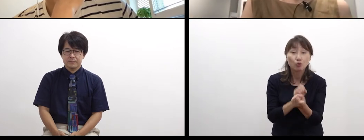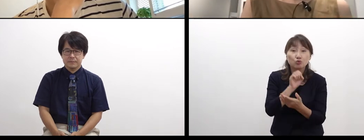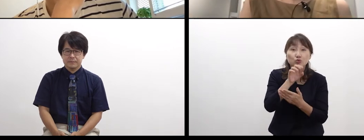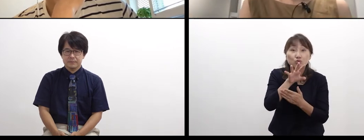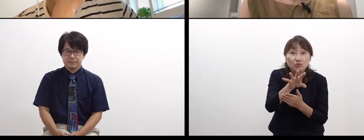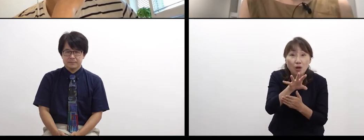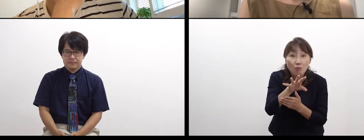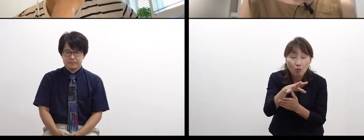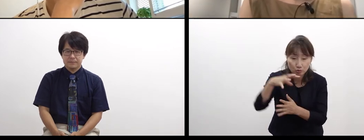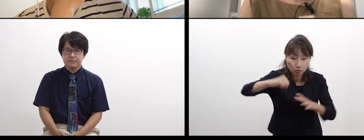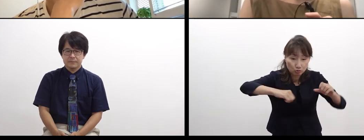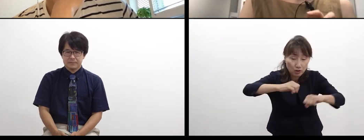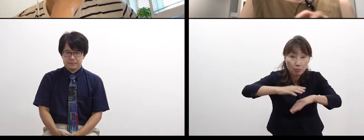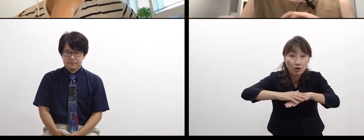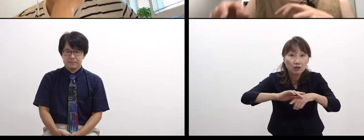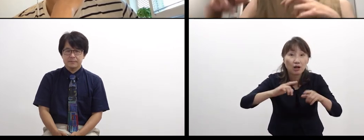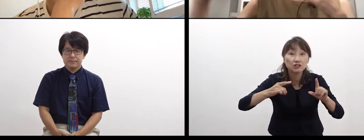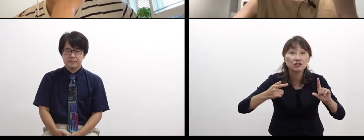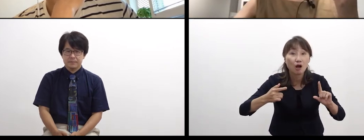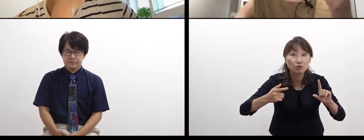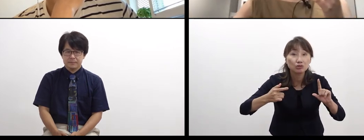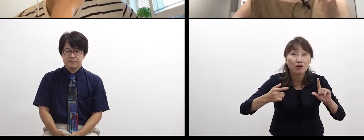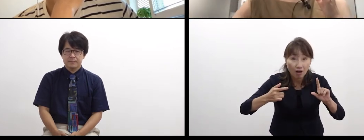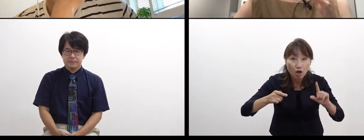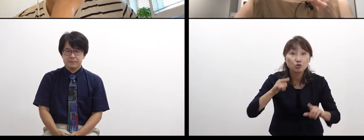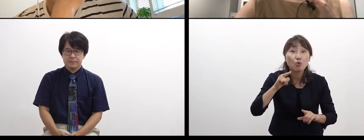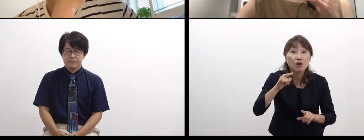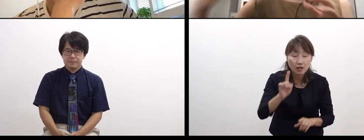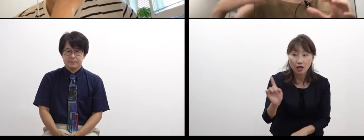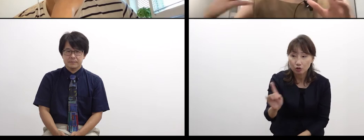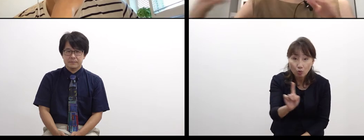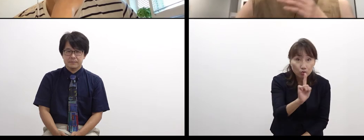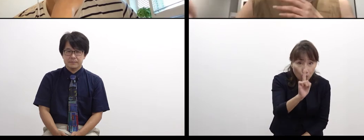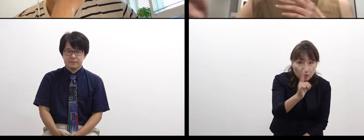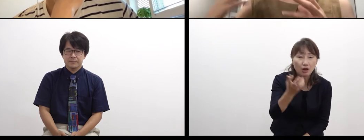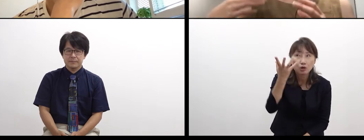I really know that it’s interesting to communicate